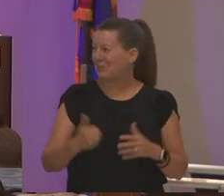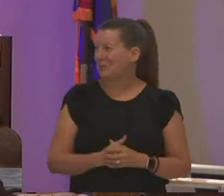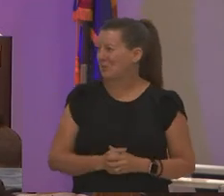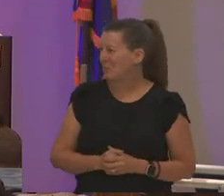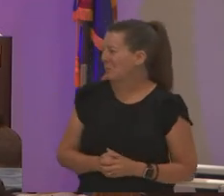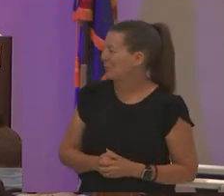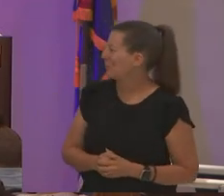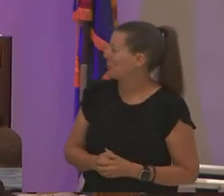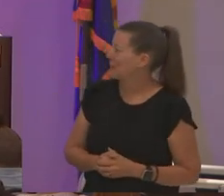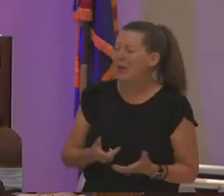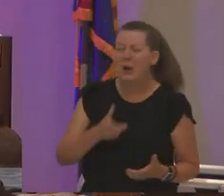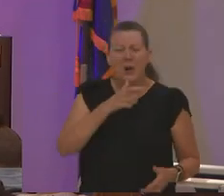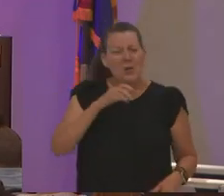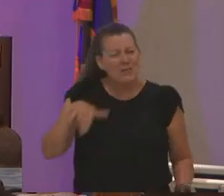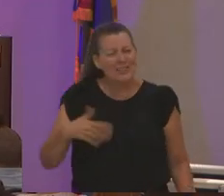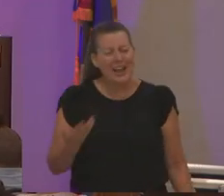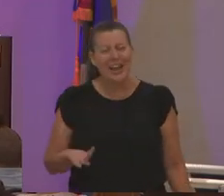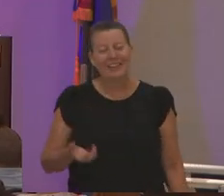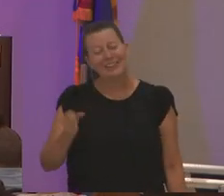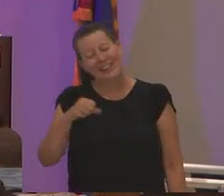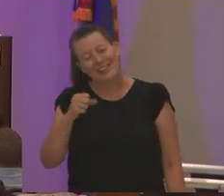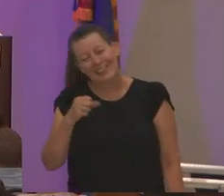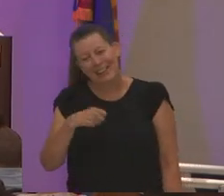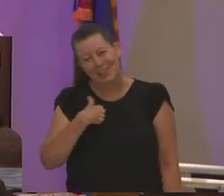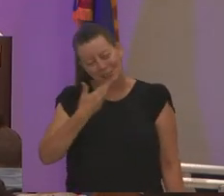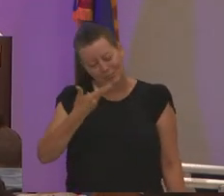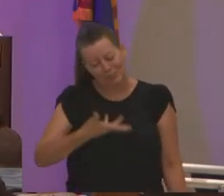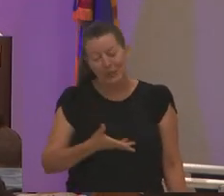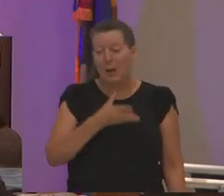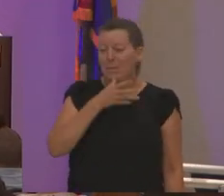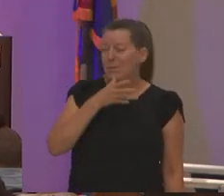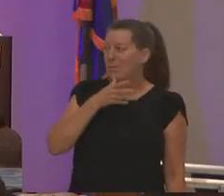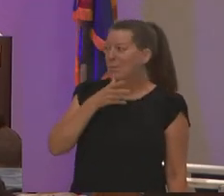i know you're like who's that i'm like yeah yeah yeah my mom is like she's like oh my